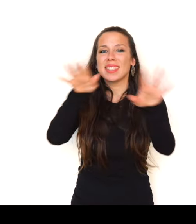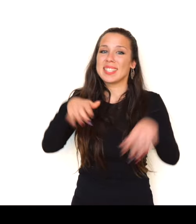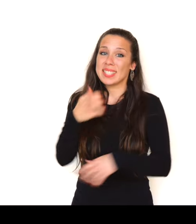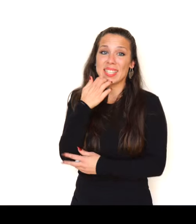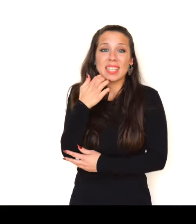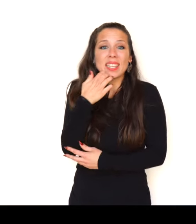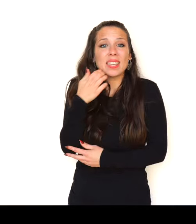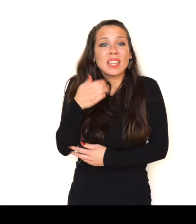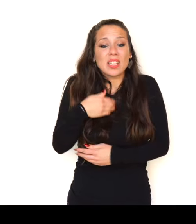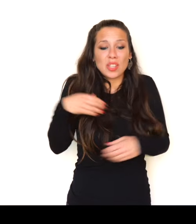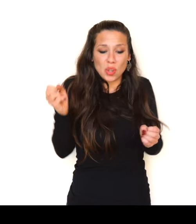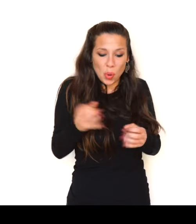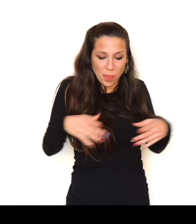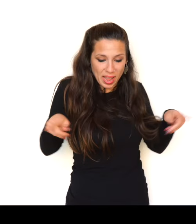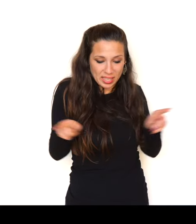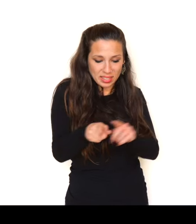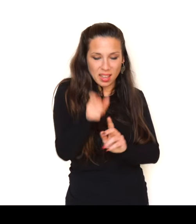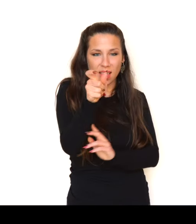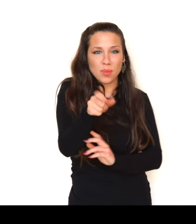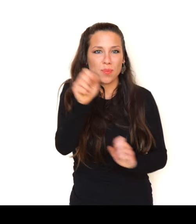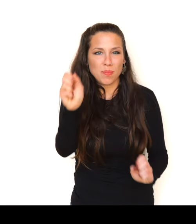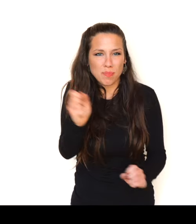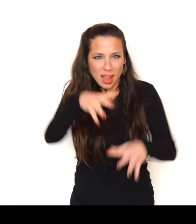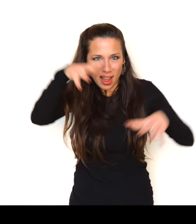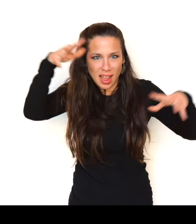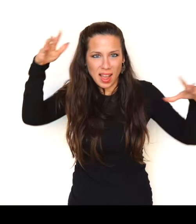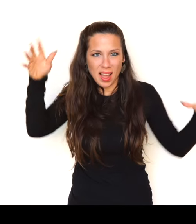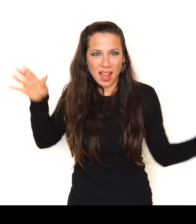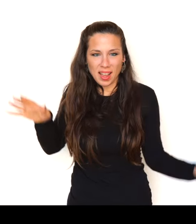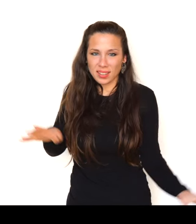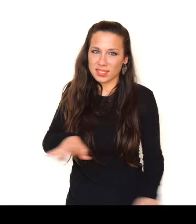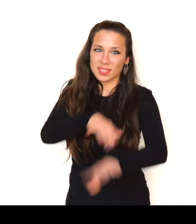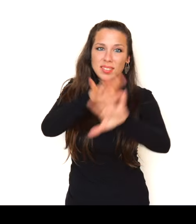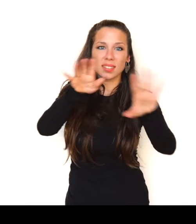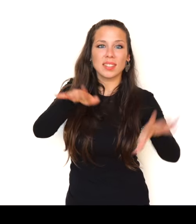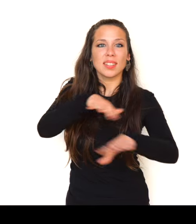If I had the magic of wizards